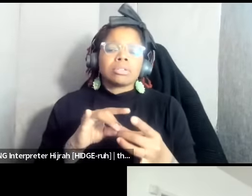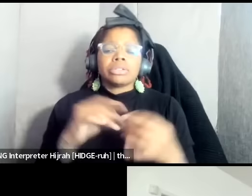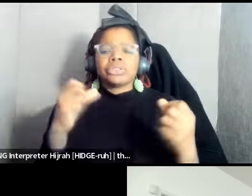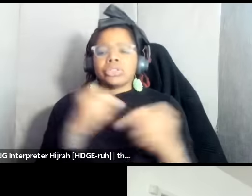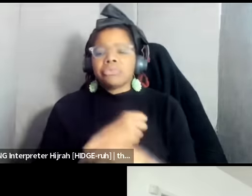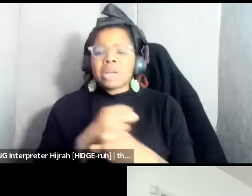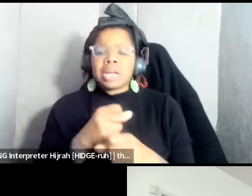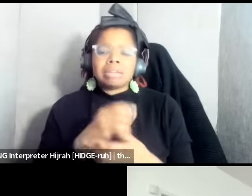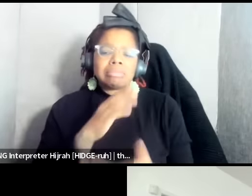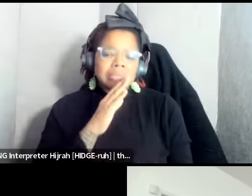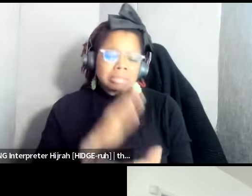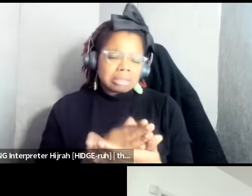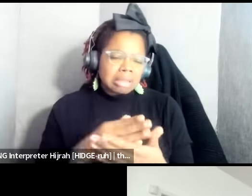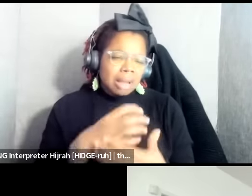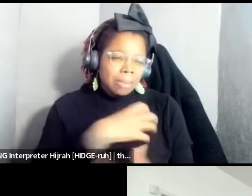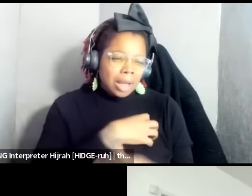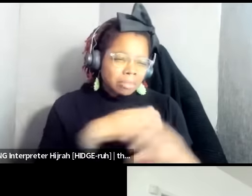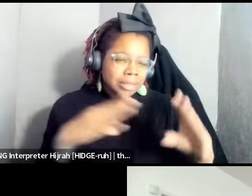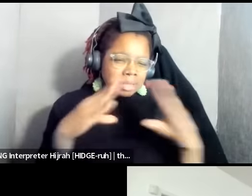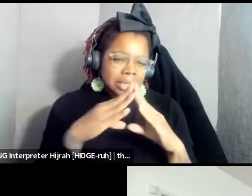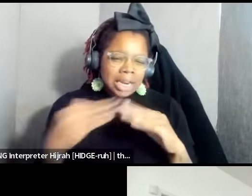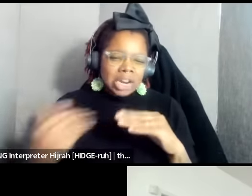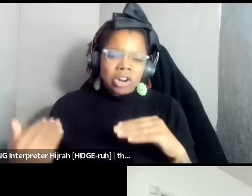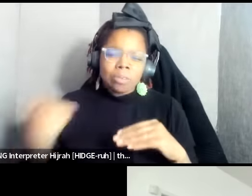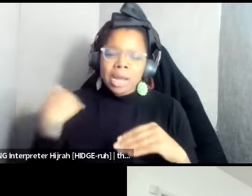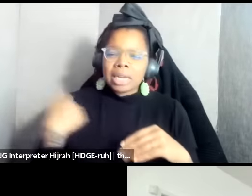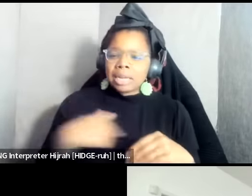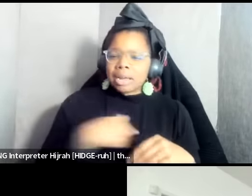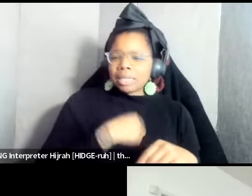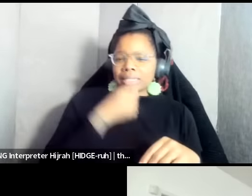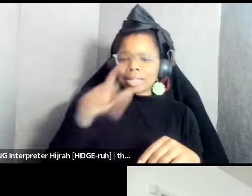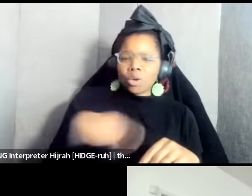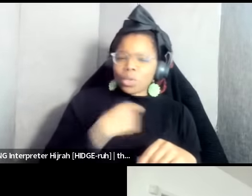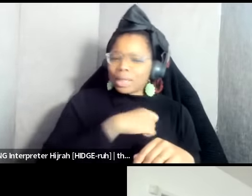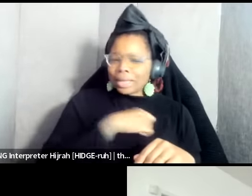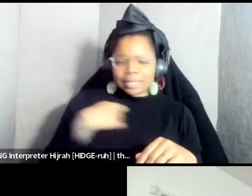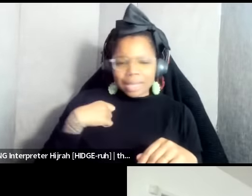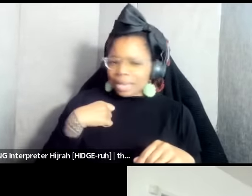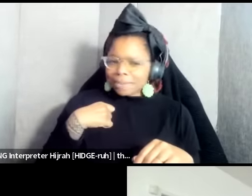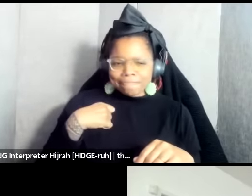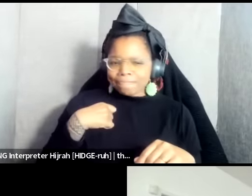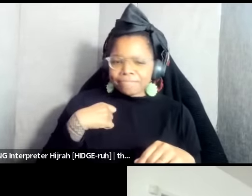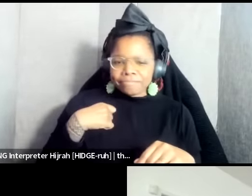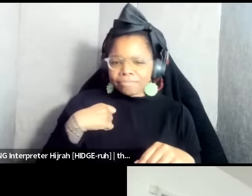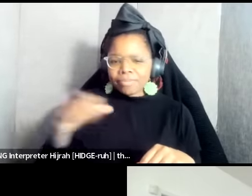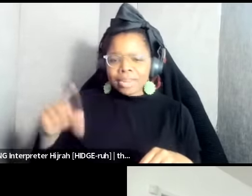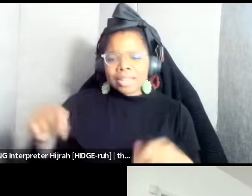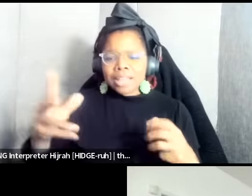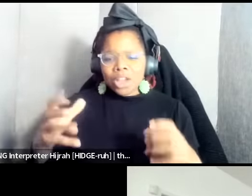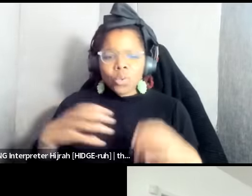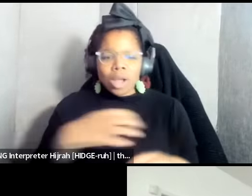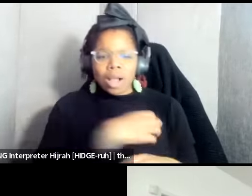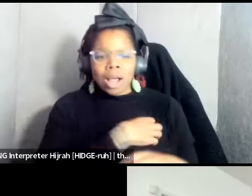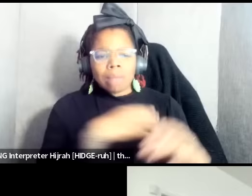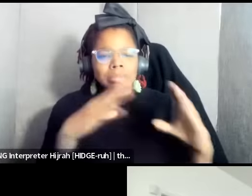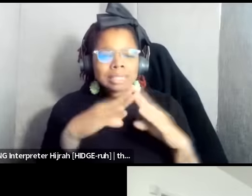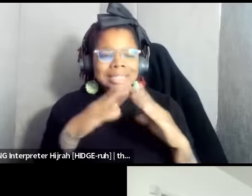City and reminding us that it's not just Atlanta the idea is that they want cop City everywhere